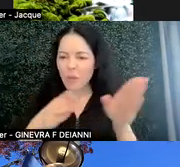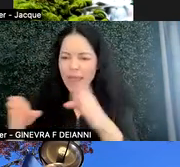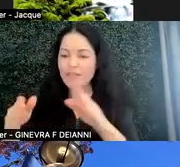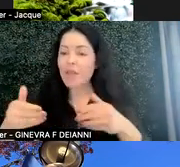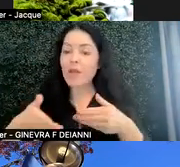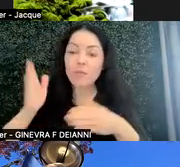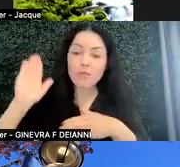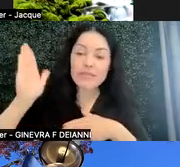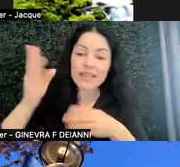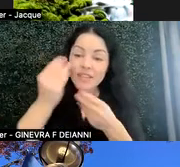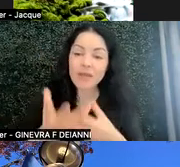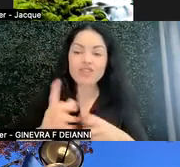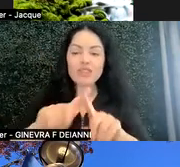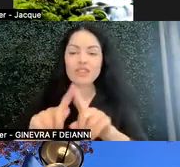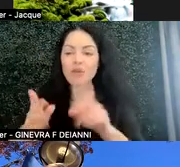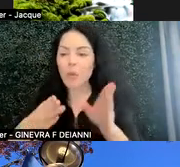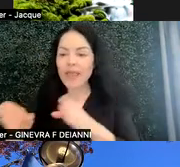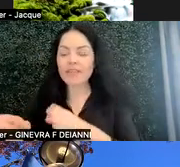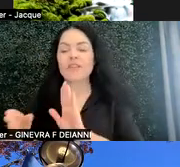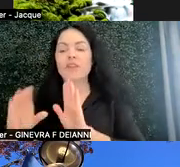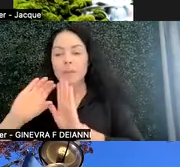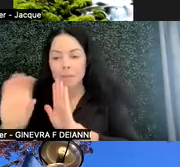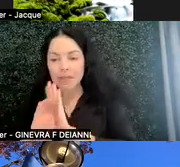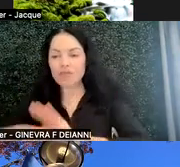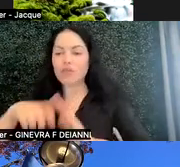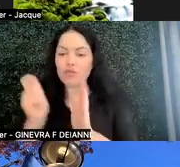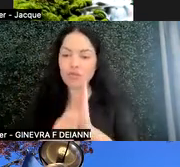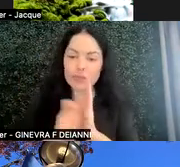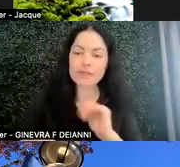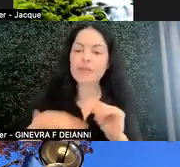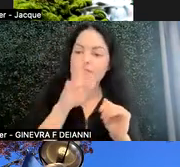so including visual, written, pictures, and auditory.